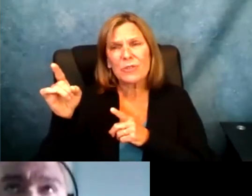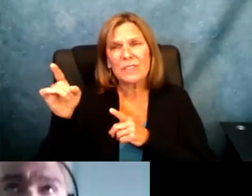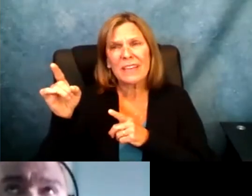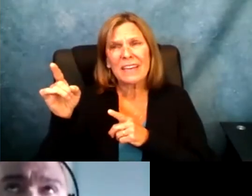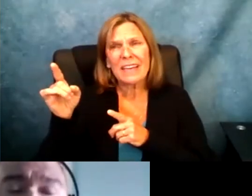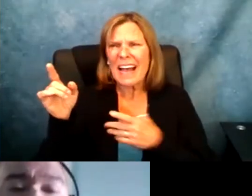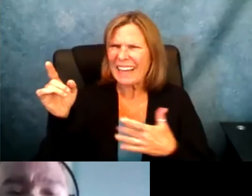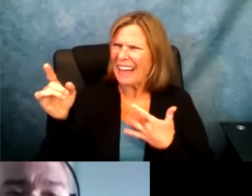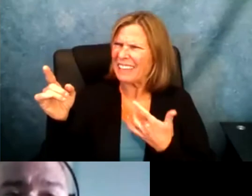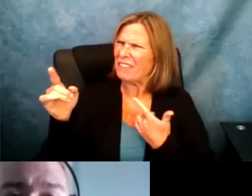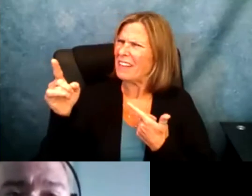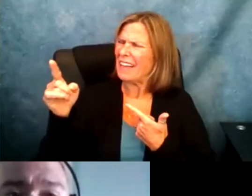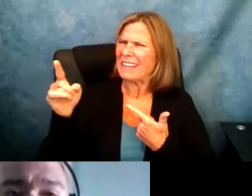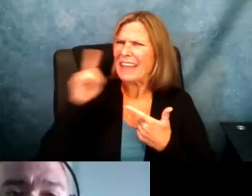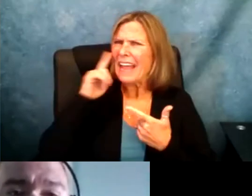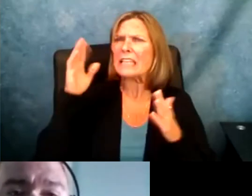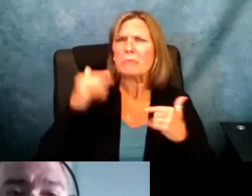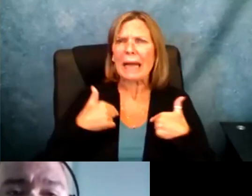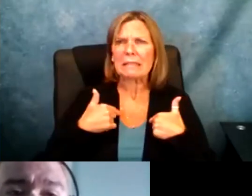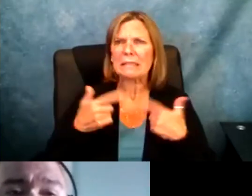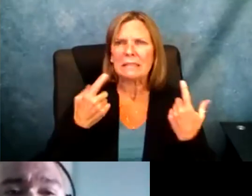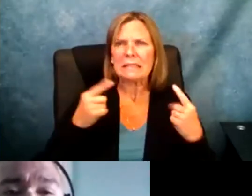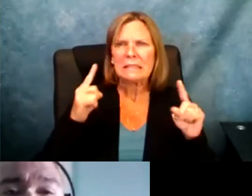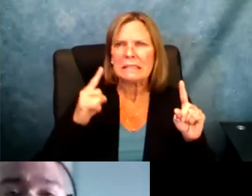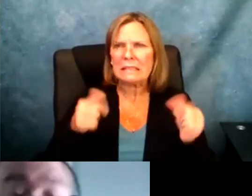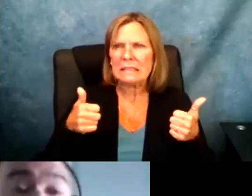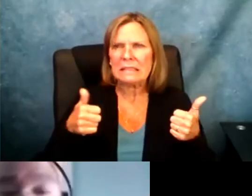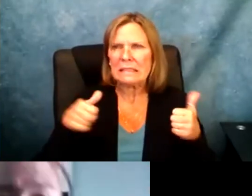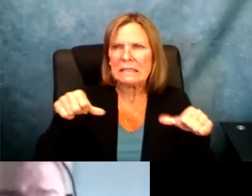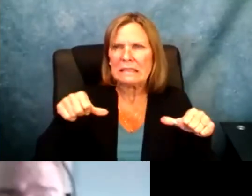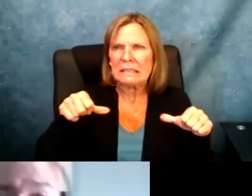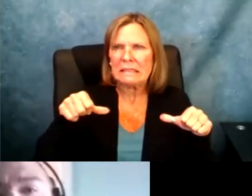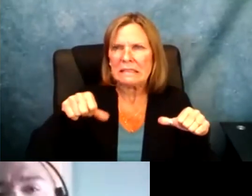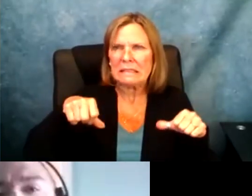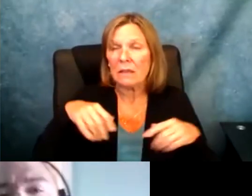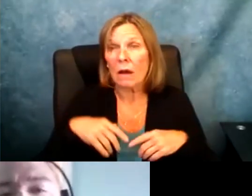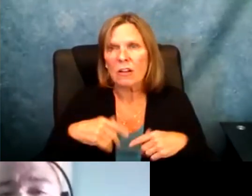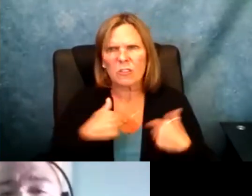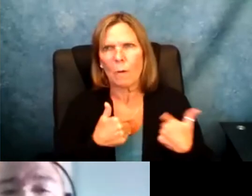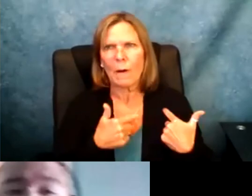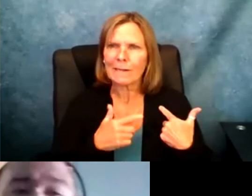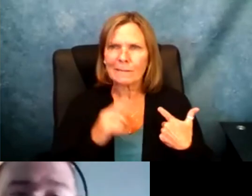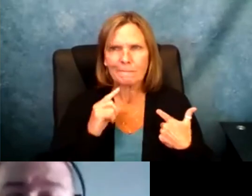shoulder. You know, the teachers and stuff felt like they expected me not